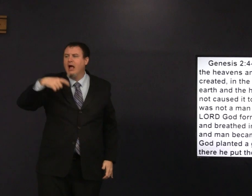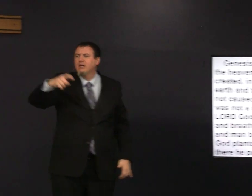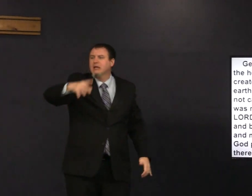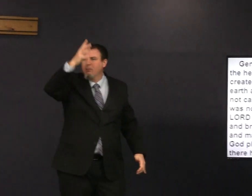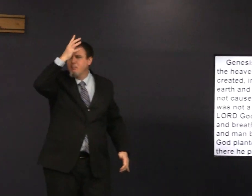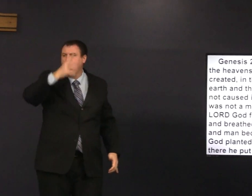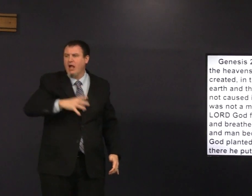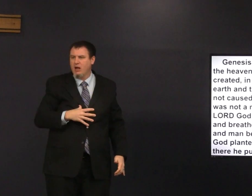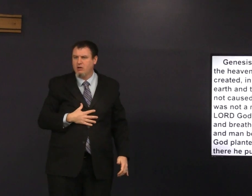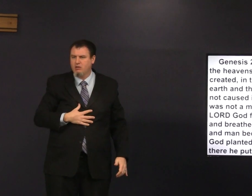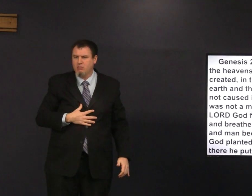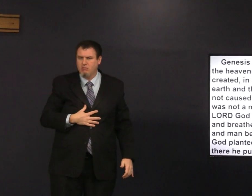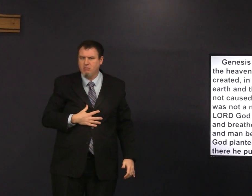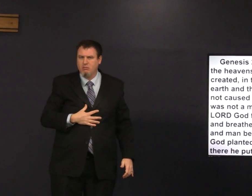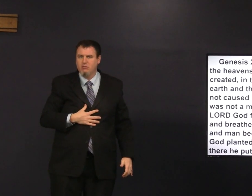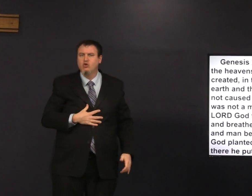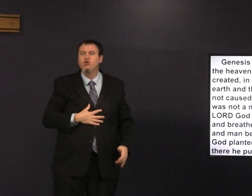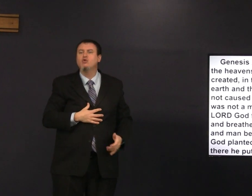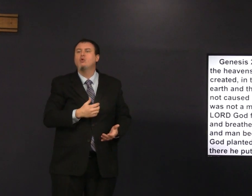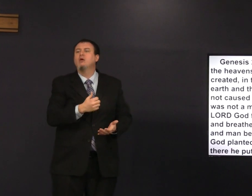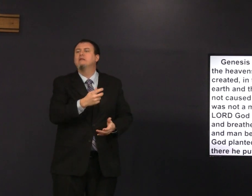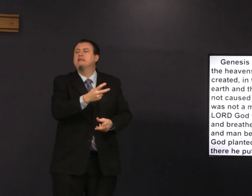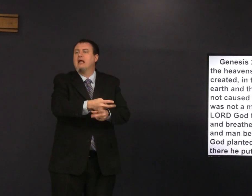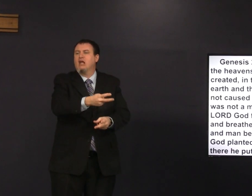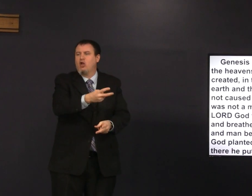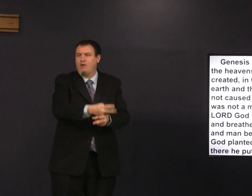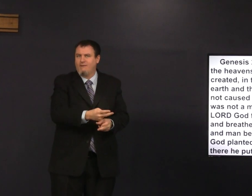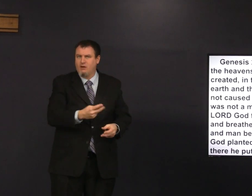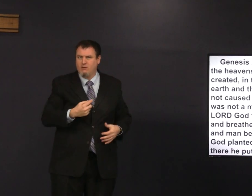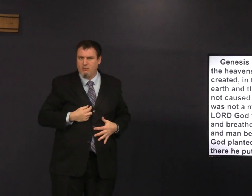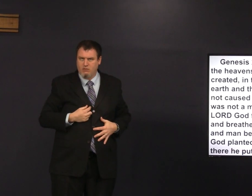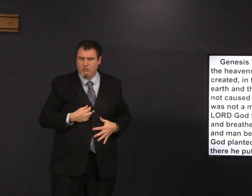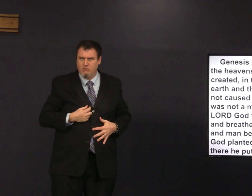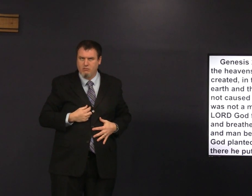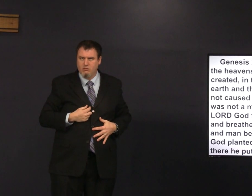God made us and he need a man to take care of it